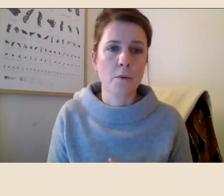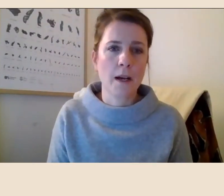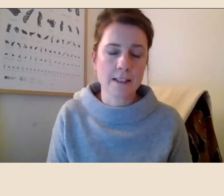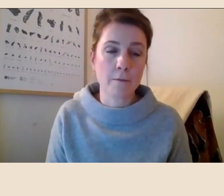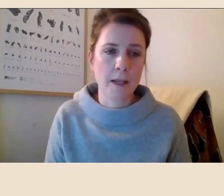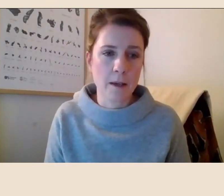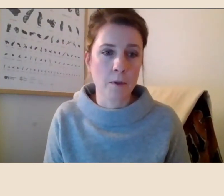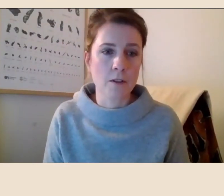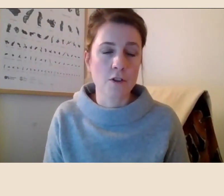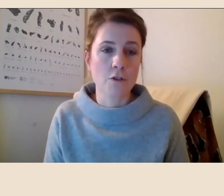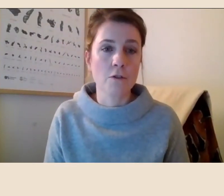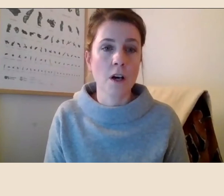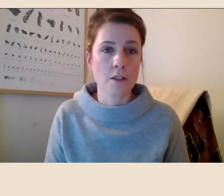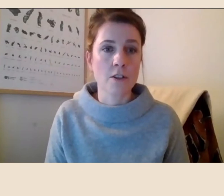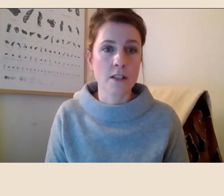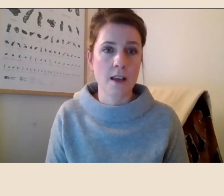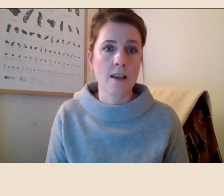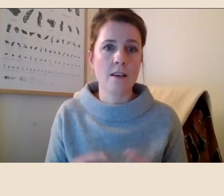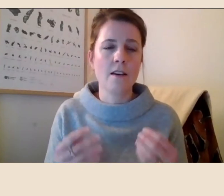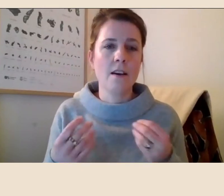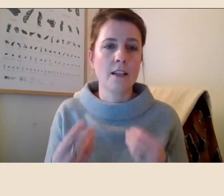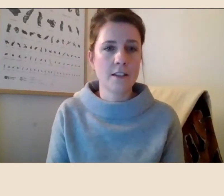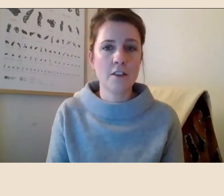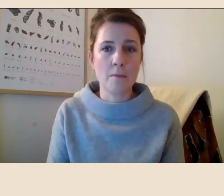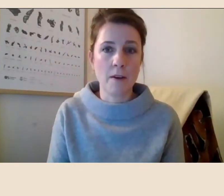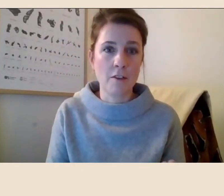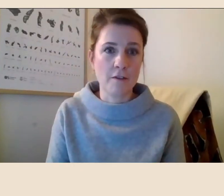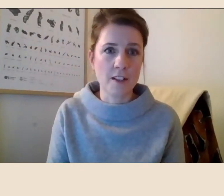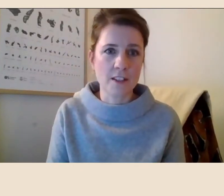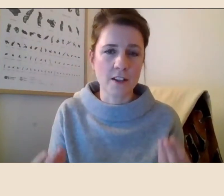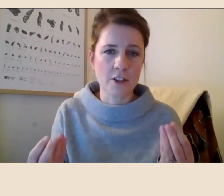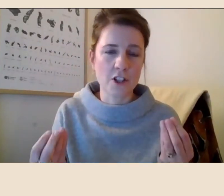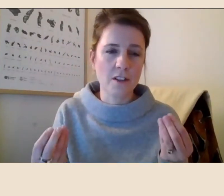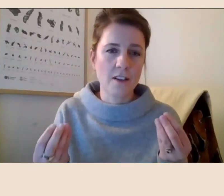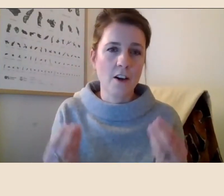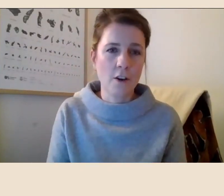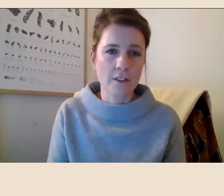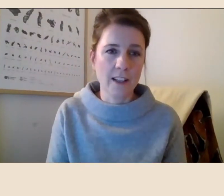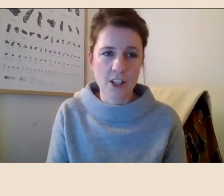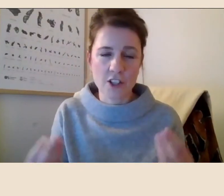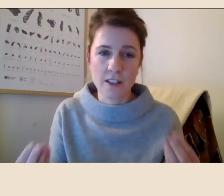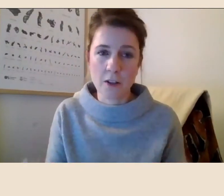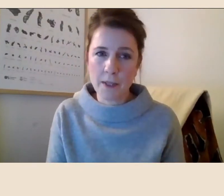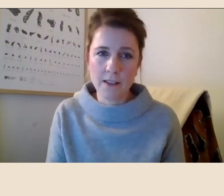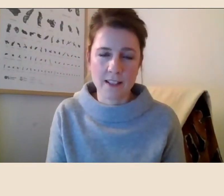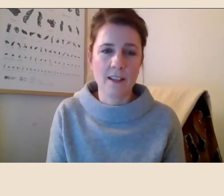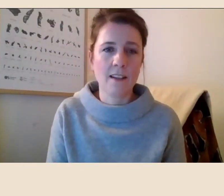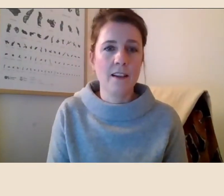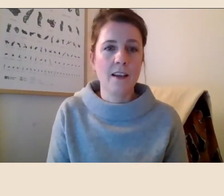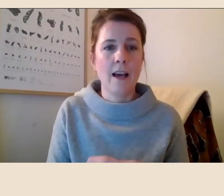otherwise have been able to undertake a certain amount of research of collection in the building